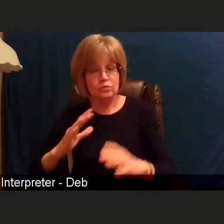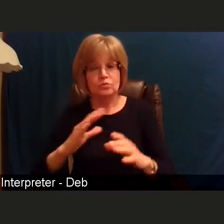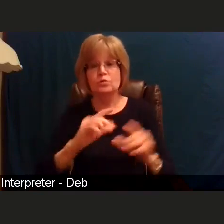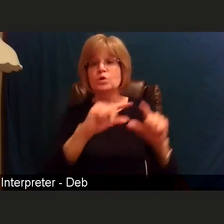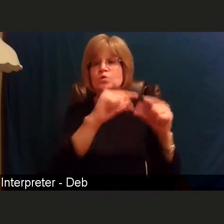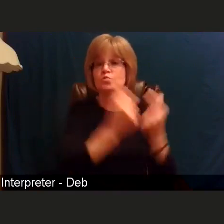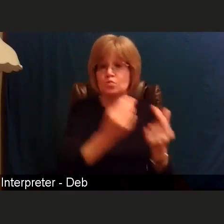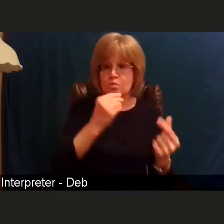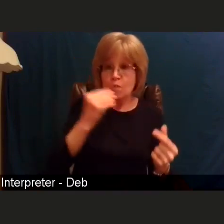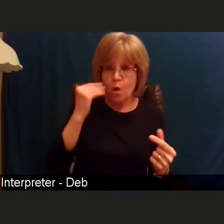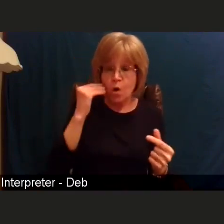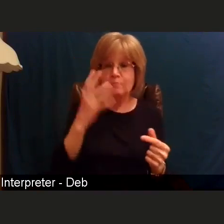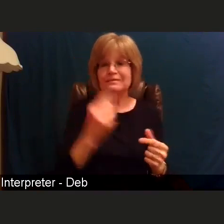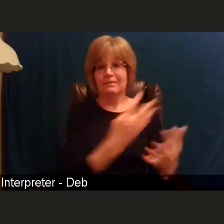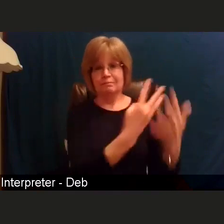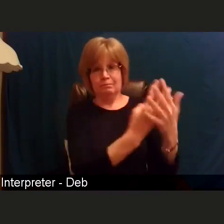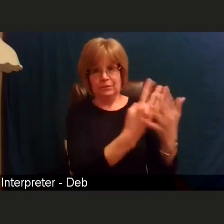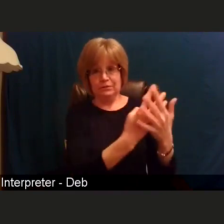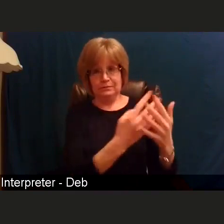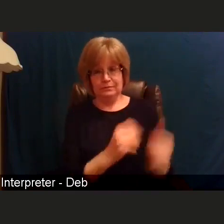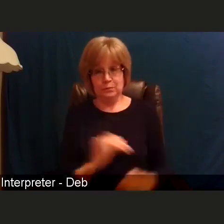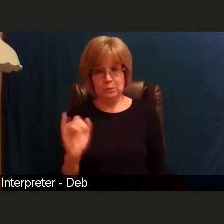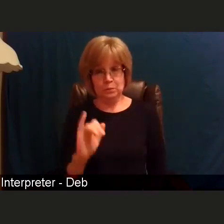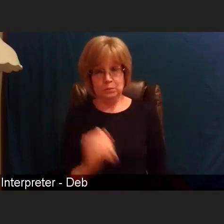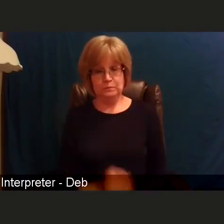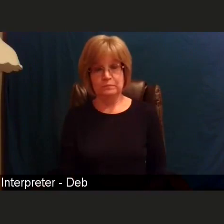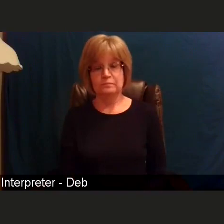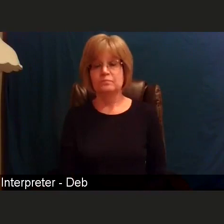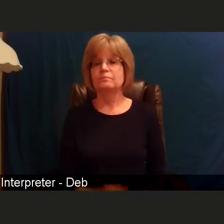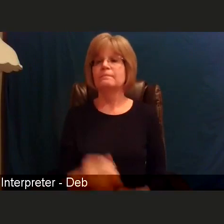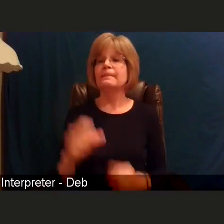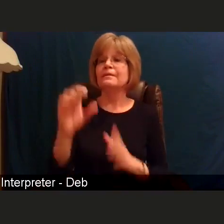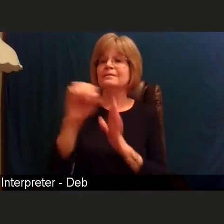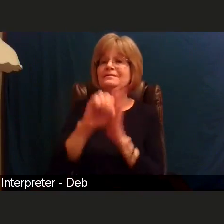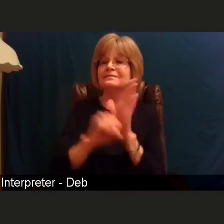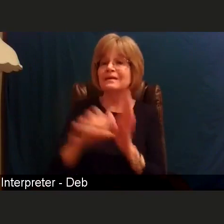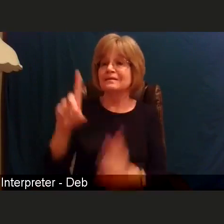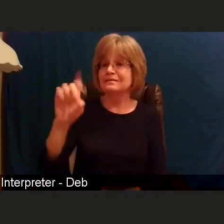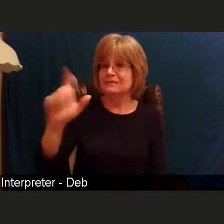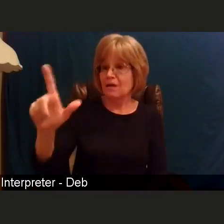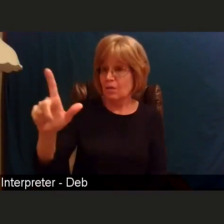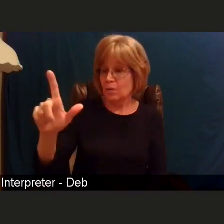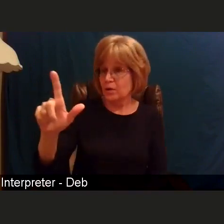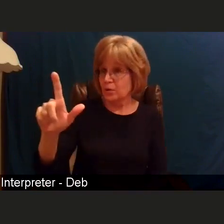Now, I do wanna give a disclaimer, that the state of Delaware has only released 1A and 1B